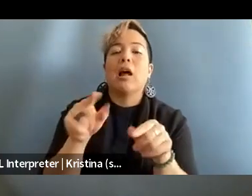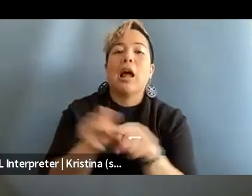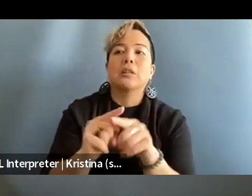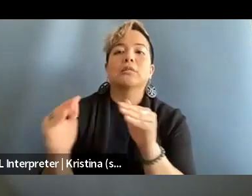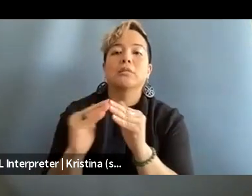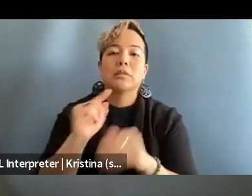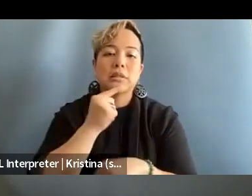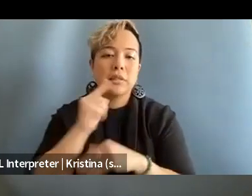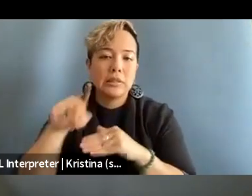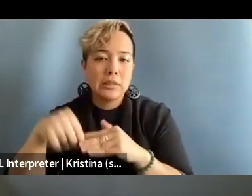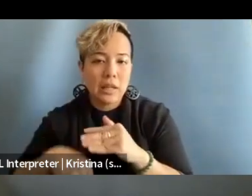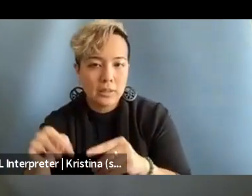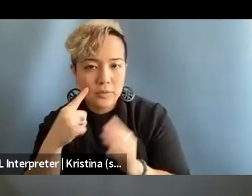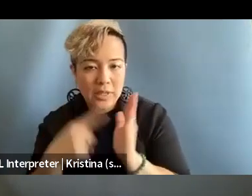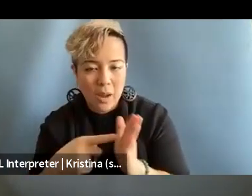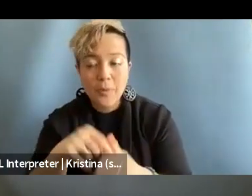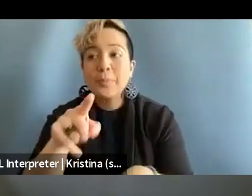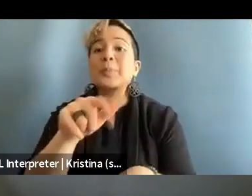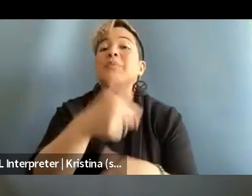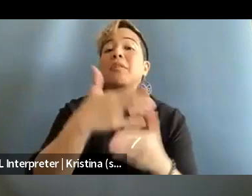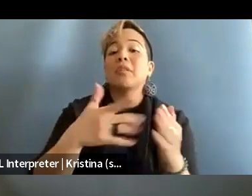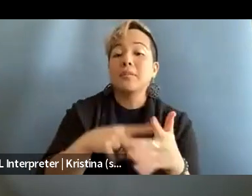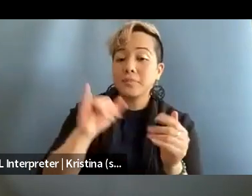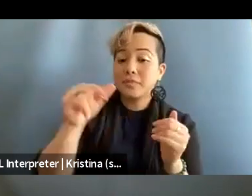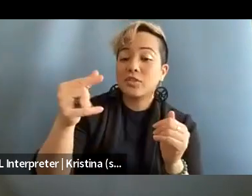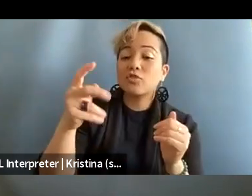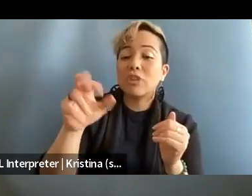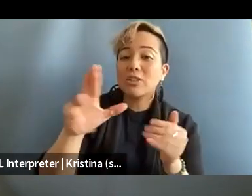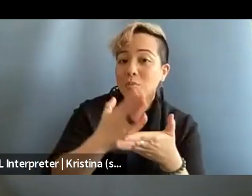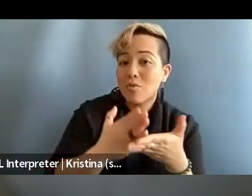So this is one of the things, the other thing is the gender part of it or the identity